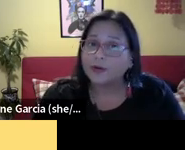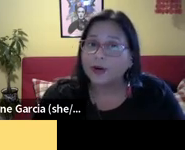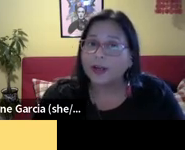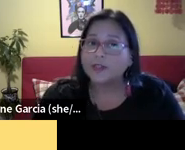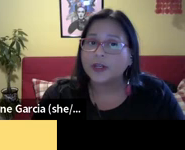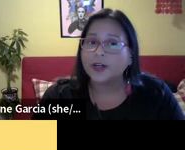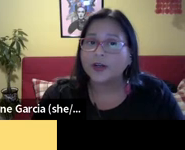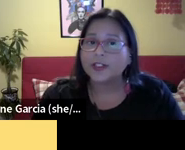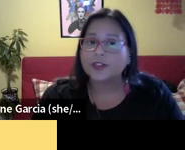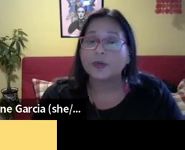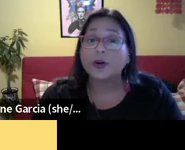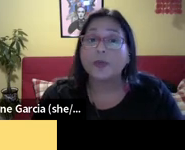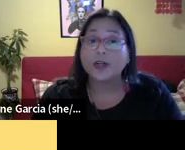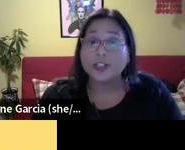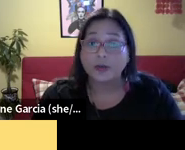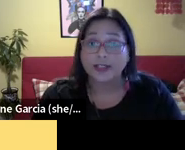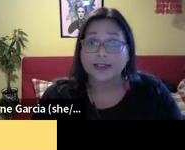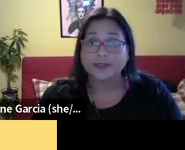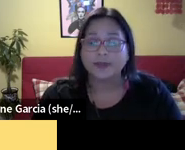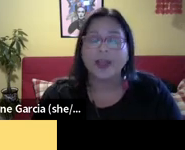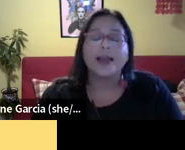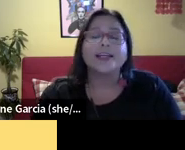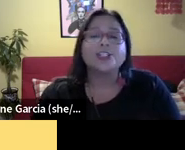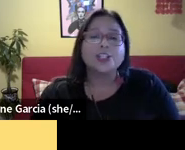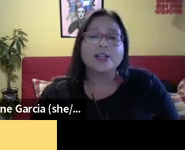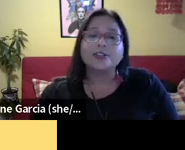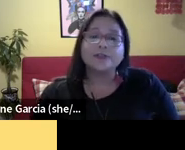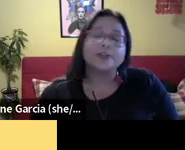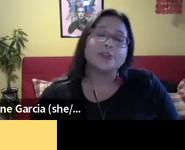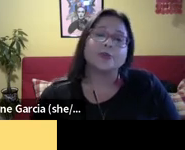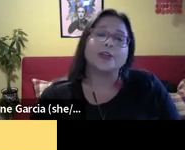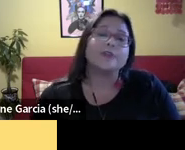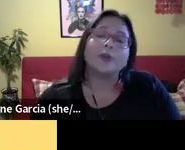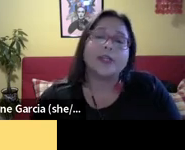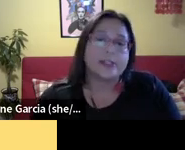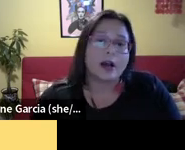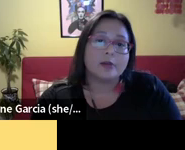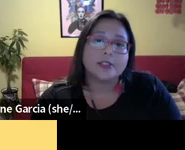organizing people go into court and working in there in their legislatures.